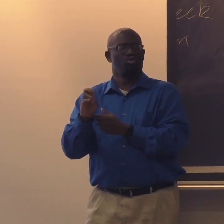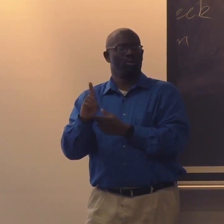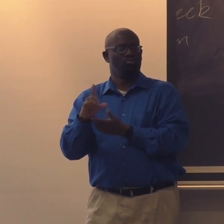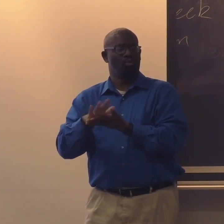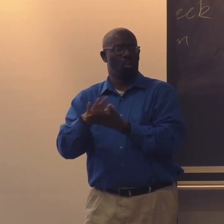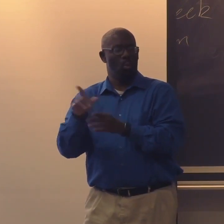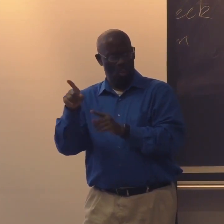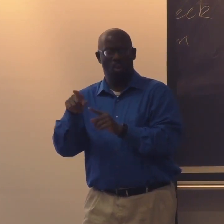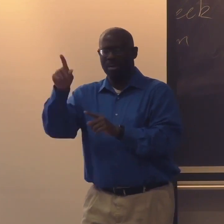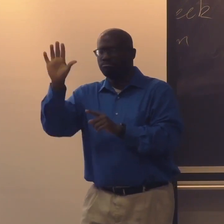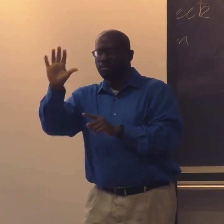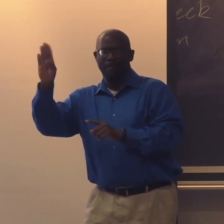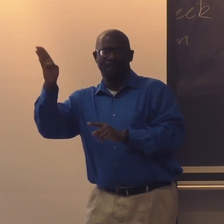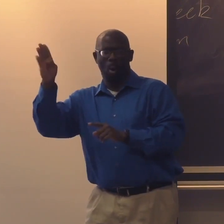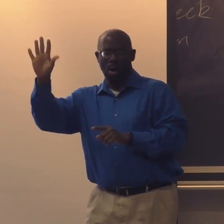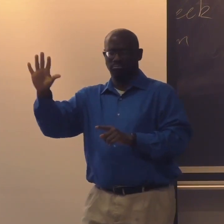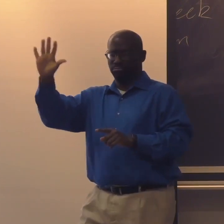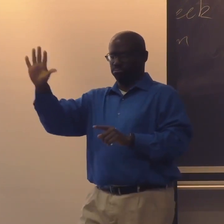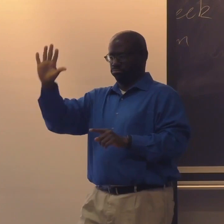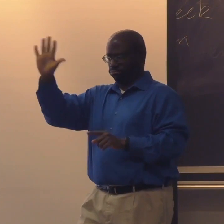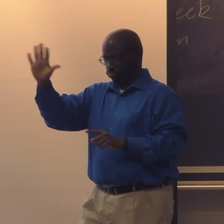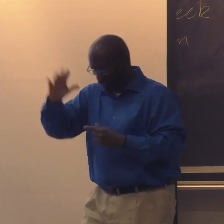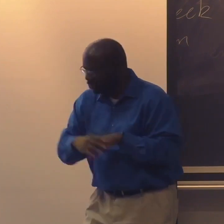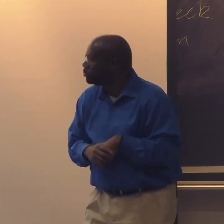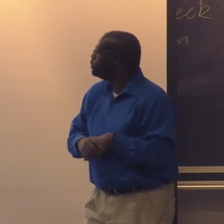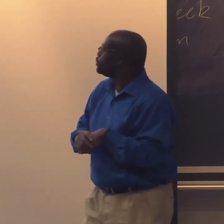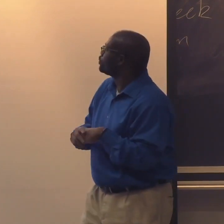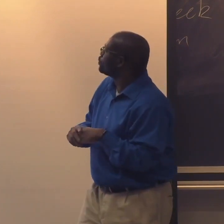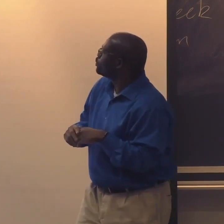for the Colored Deaf, which is close to where Baltimore is.